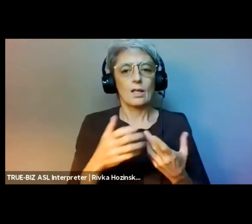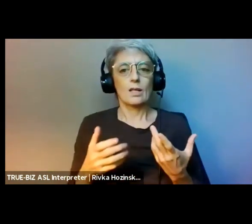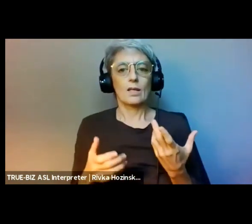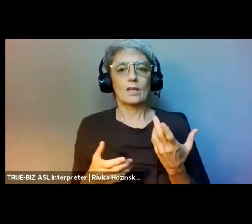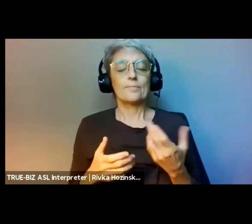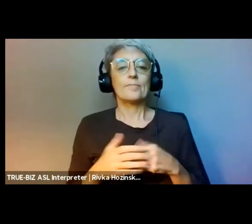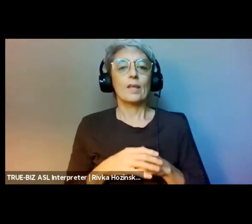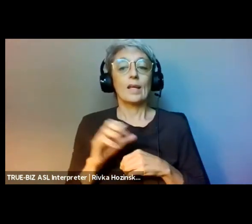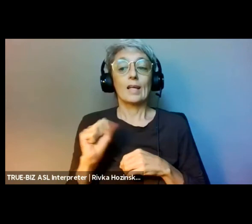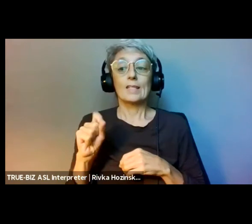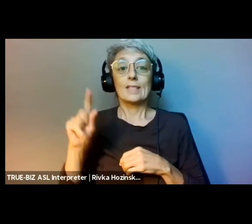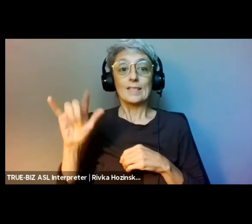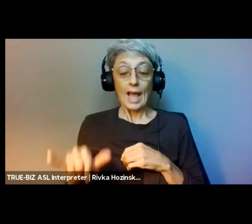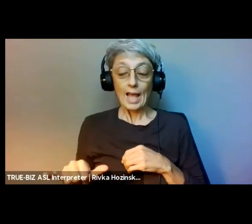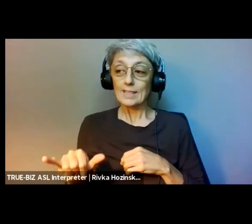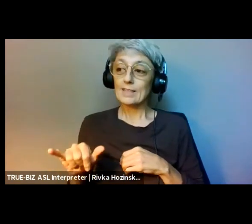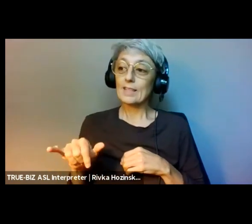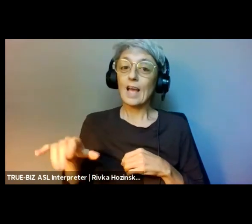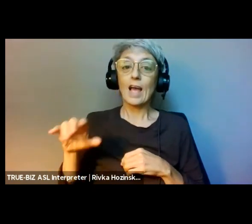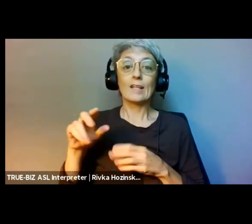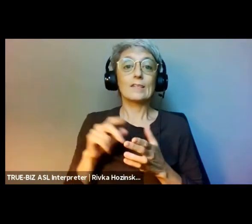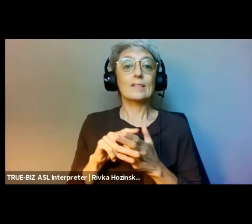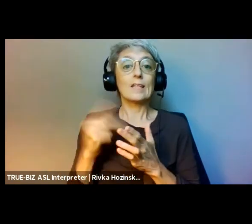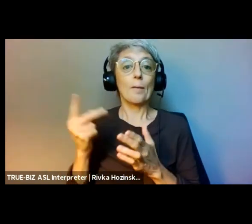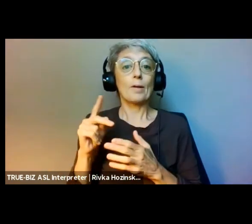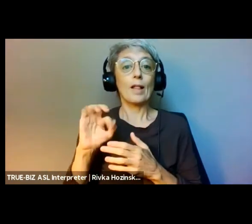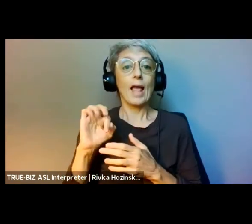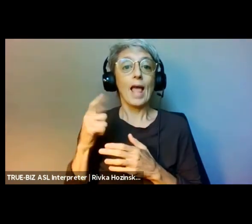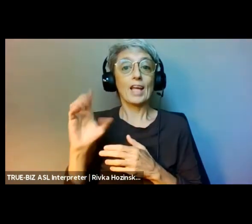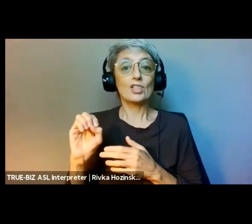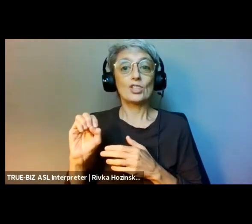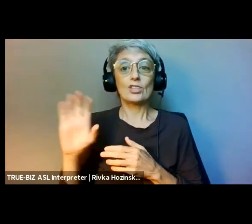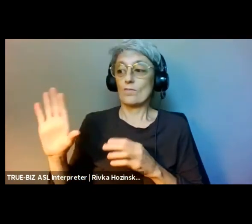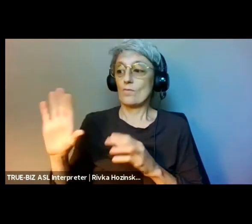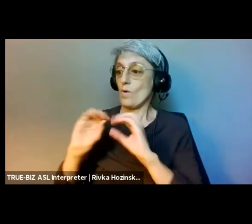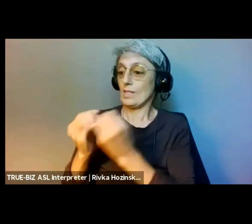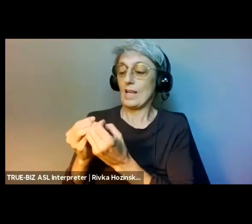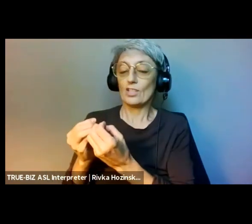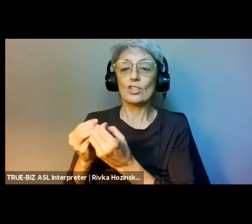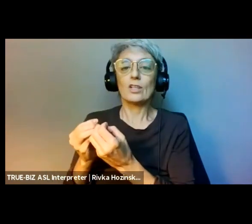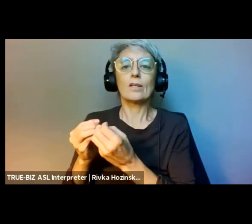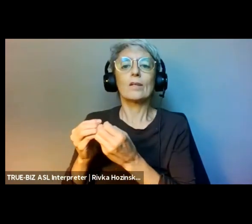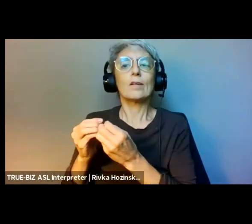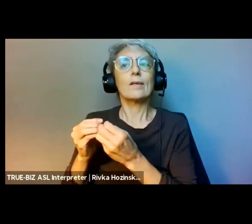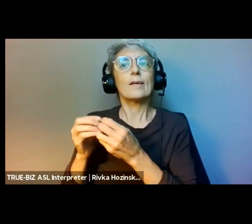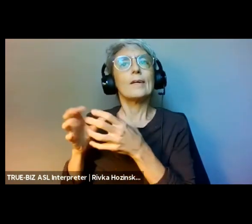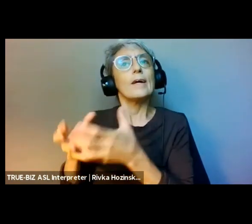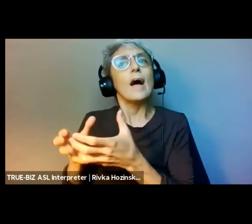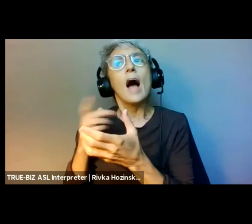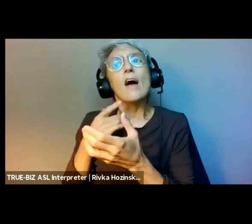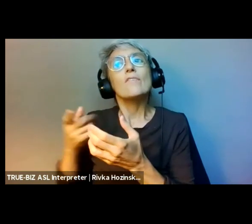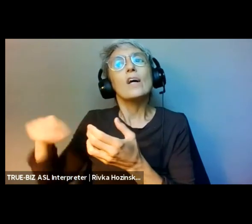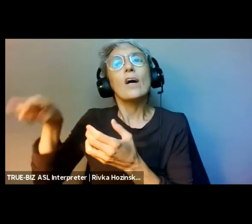In addition, their restored of economies funds seeks to close the racial wealth gap and transform our financial system